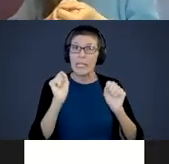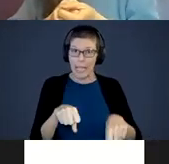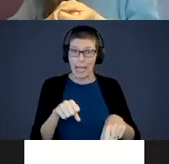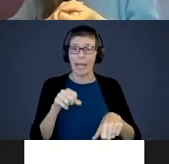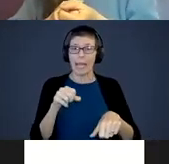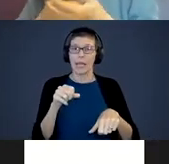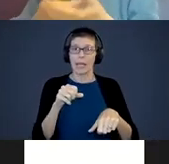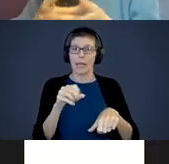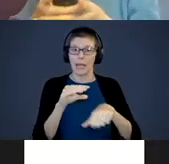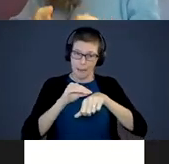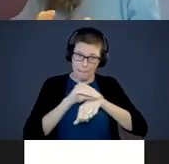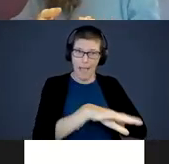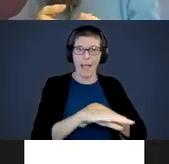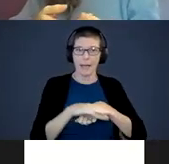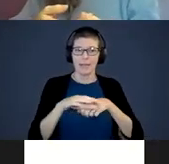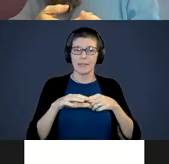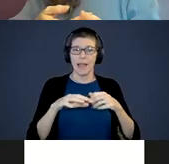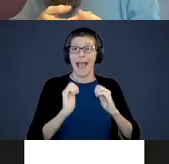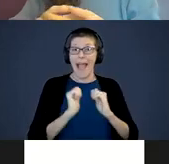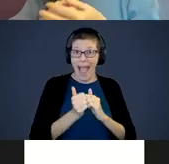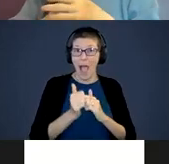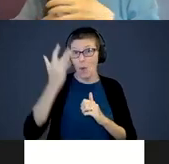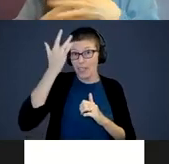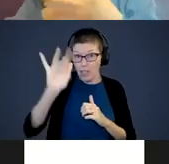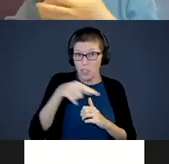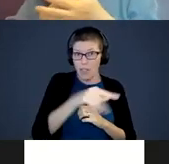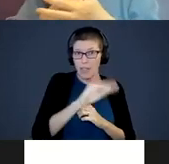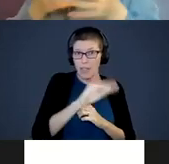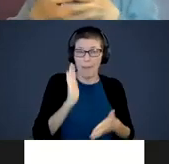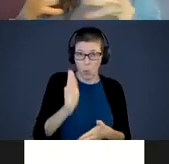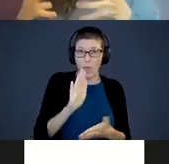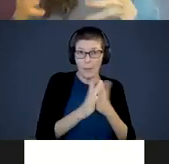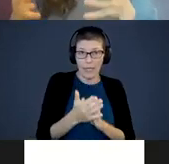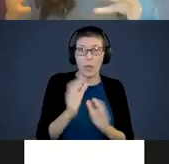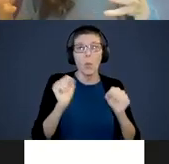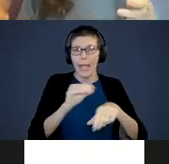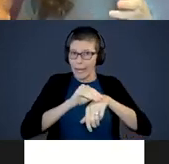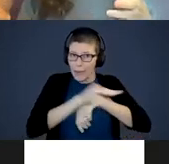how intelligent that baby is going to be. We can impact how large a baby’s brain is going to be. We can impact how large that brain will grow